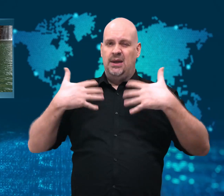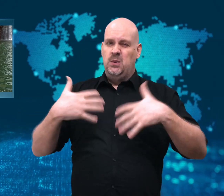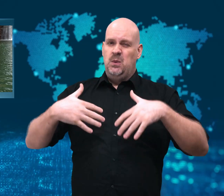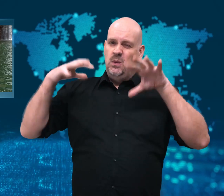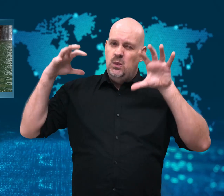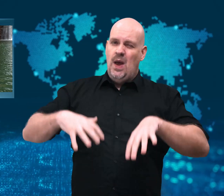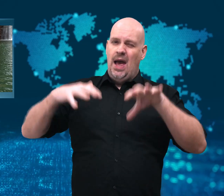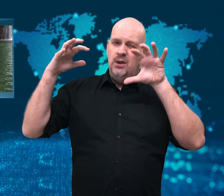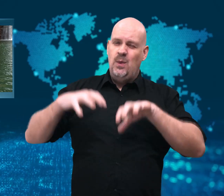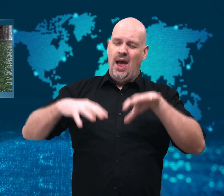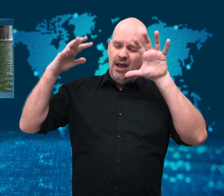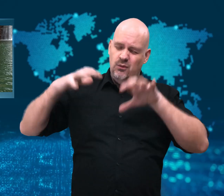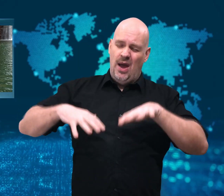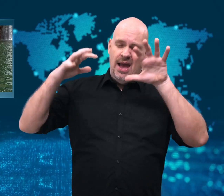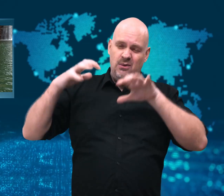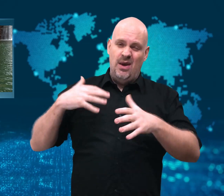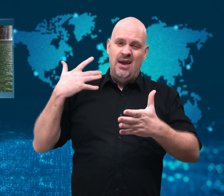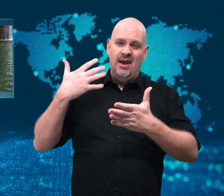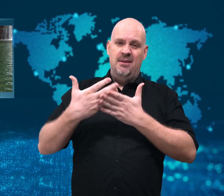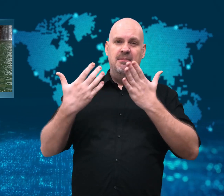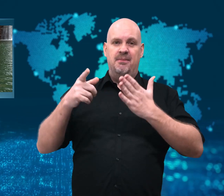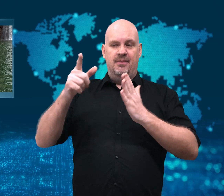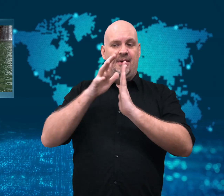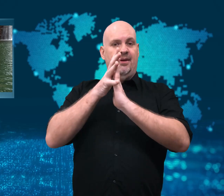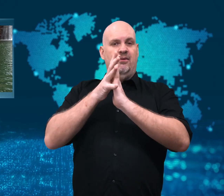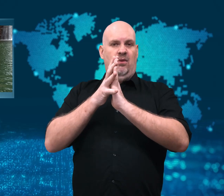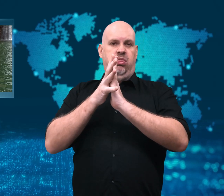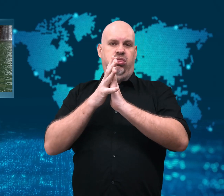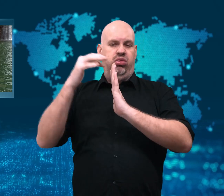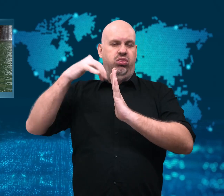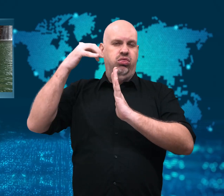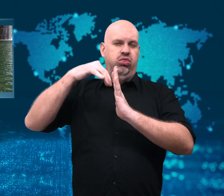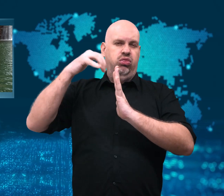nationals between 14 and 68 years old.